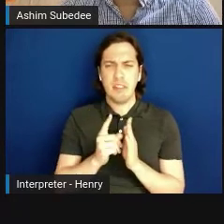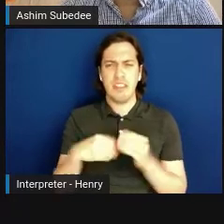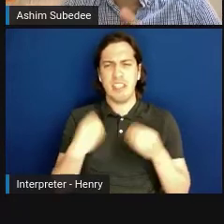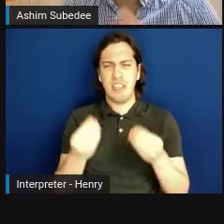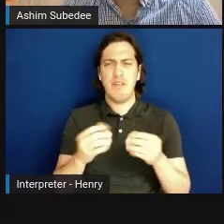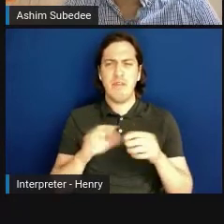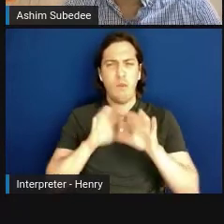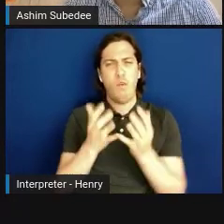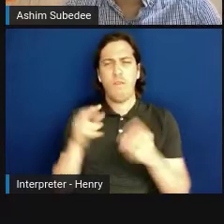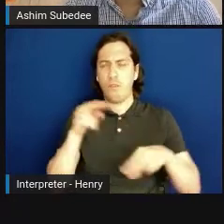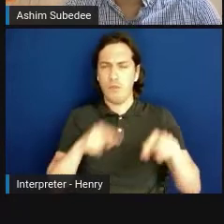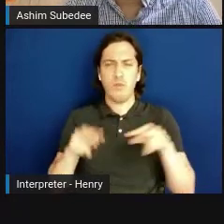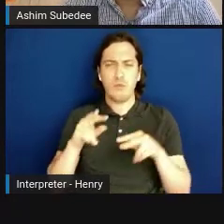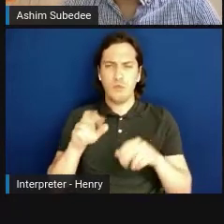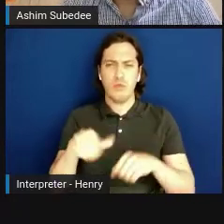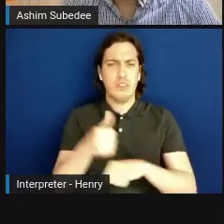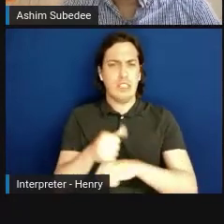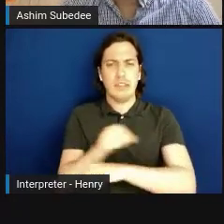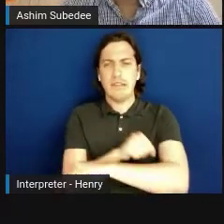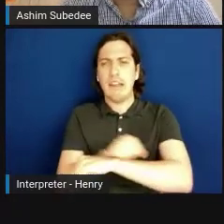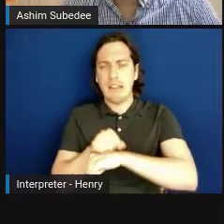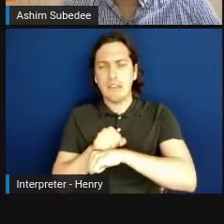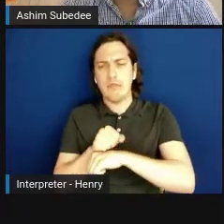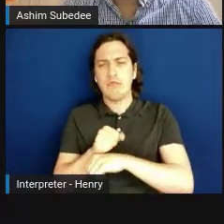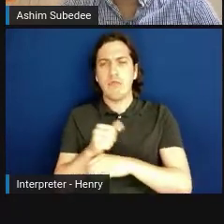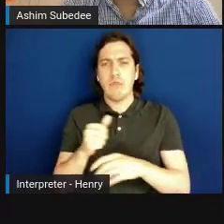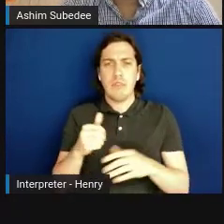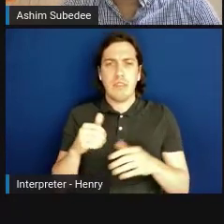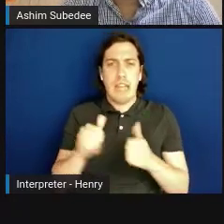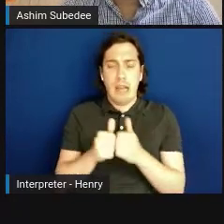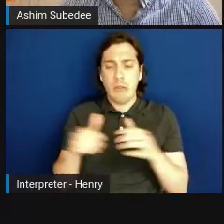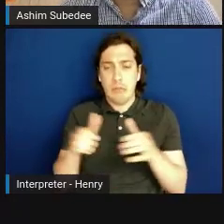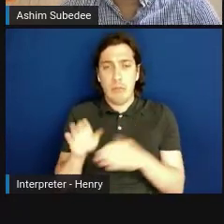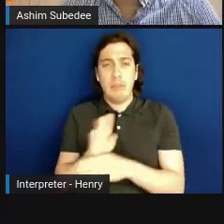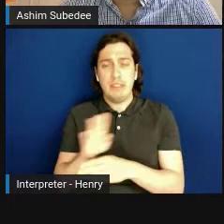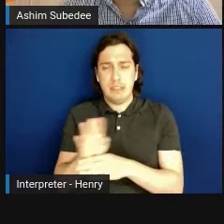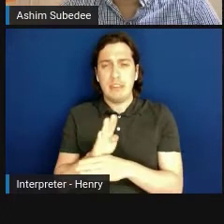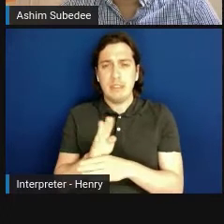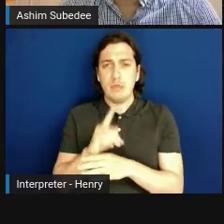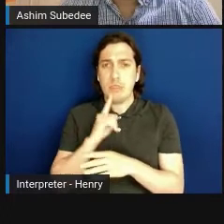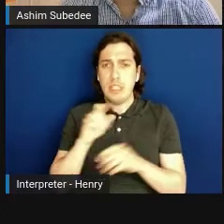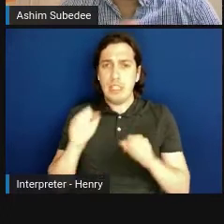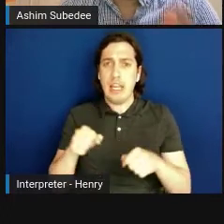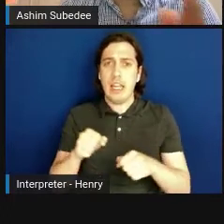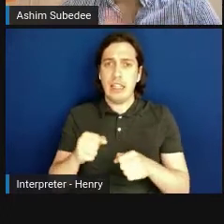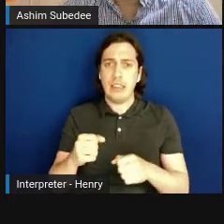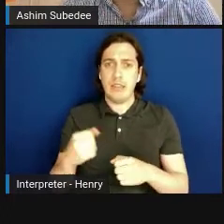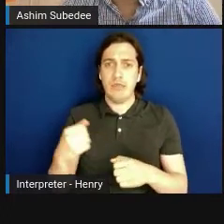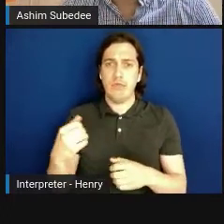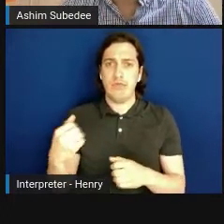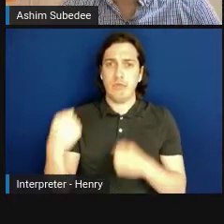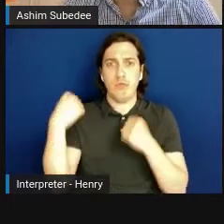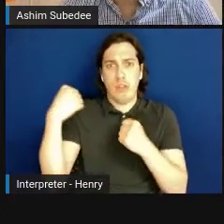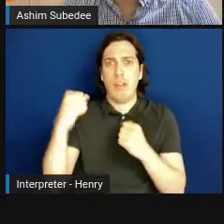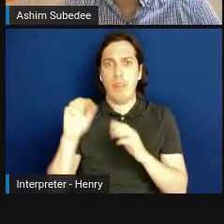and set the stage for how small businesses really can strengthen their research pipeline,